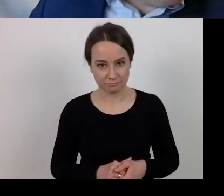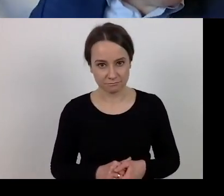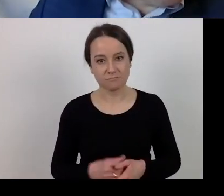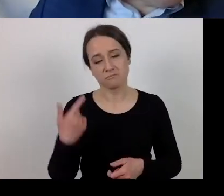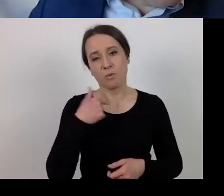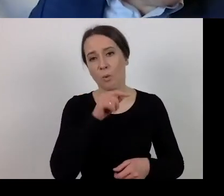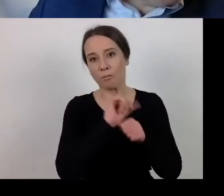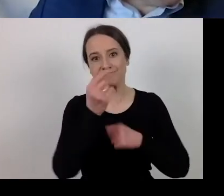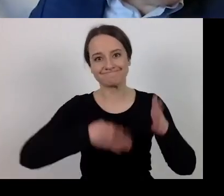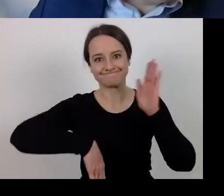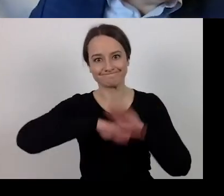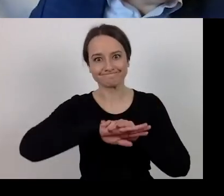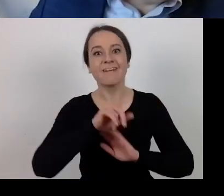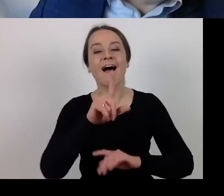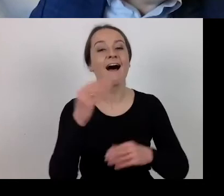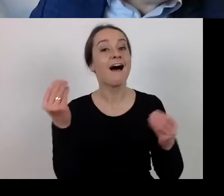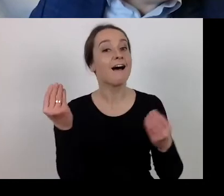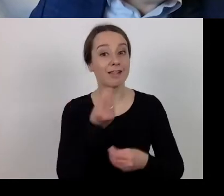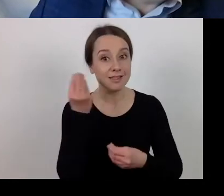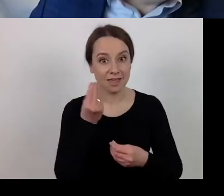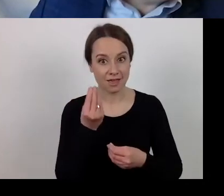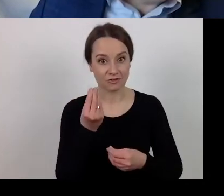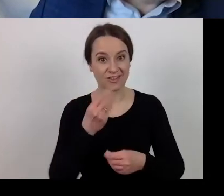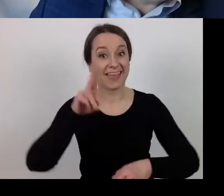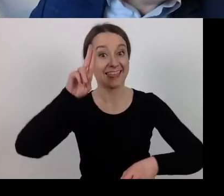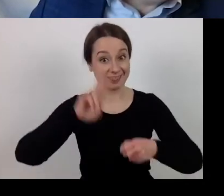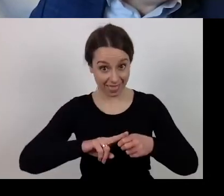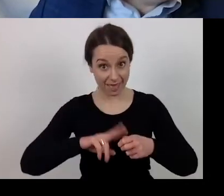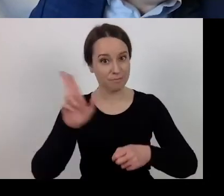On the other hand, as regards the end date of the project,